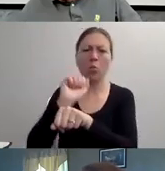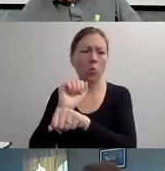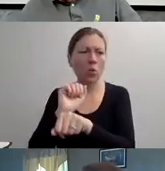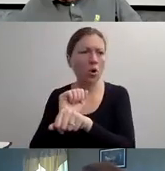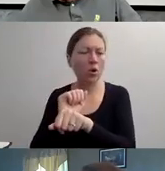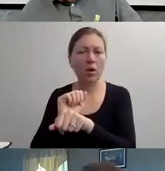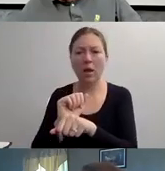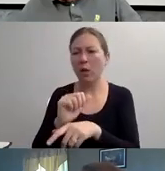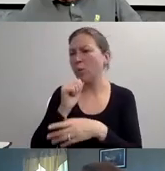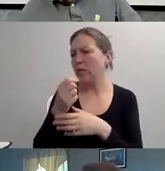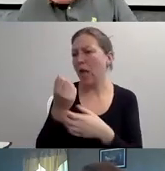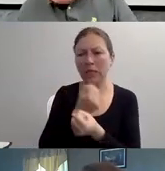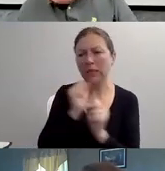WE TRY TO ISOLATE.